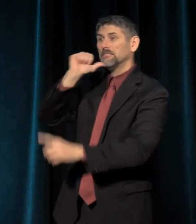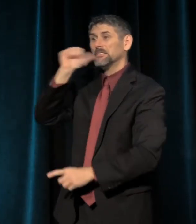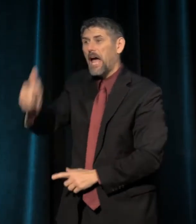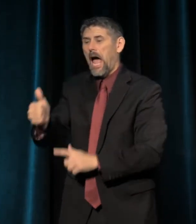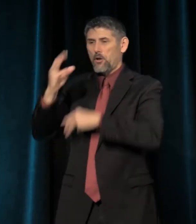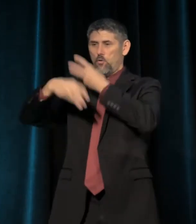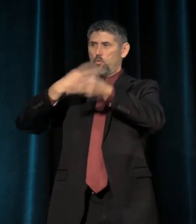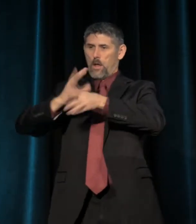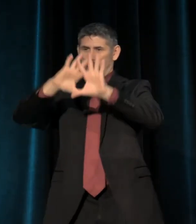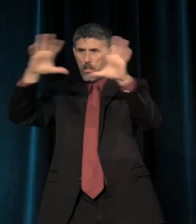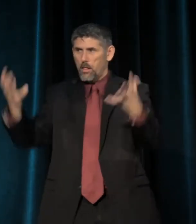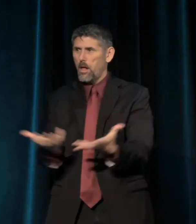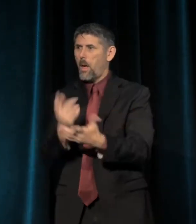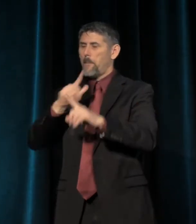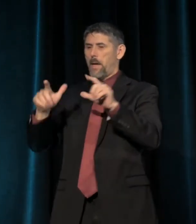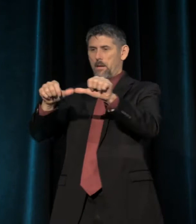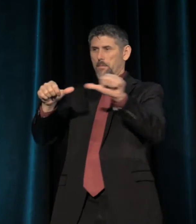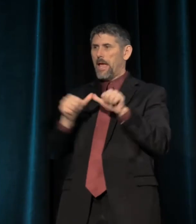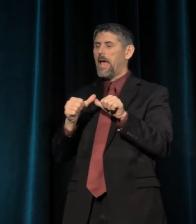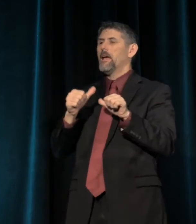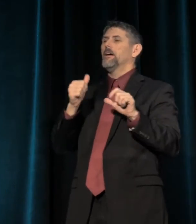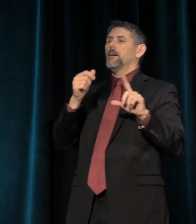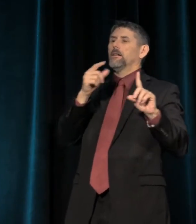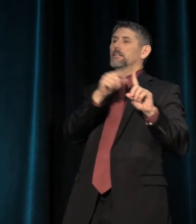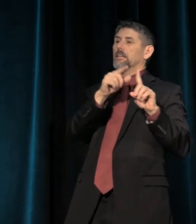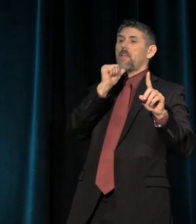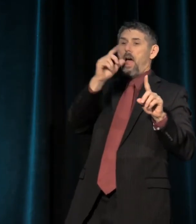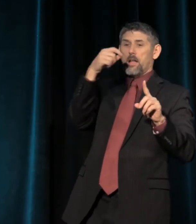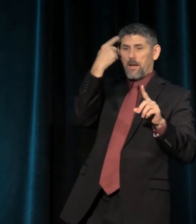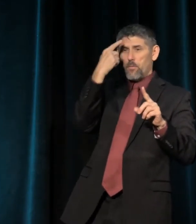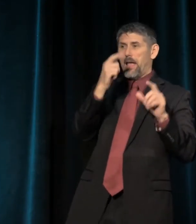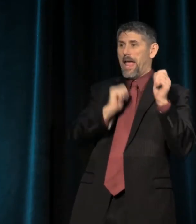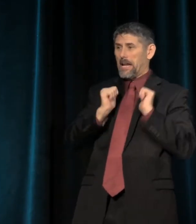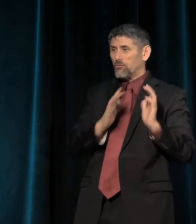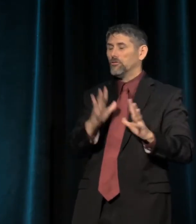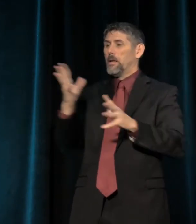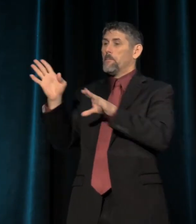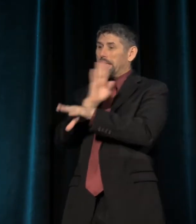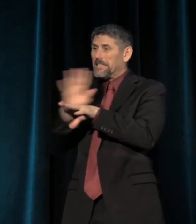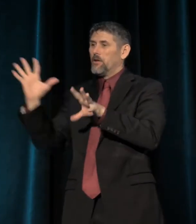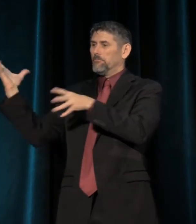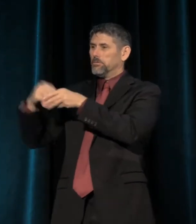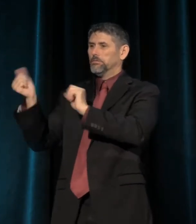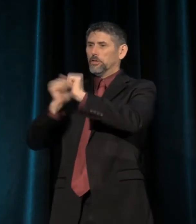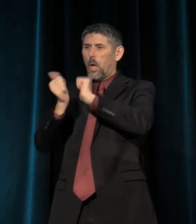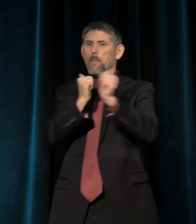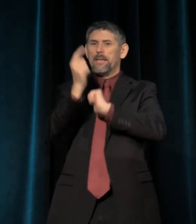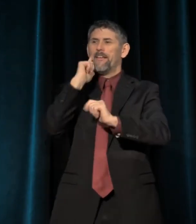but an arena where nations, non-governmental actors, and businesses engage and compete for advantage.